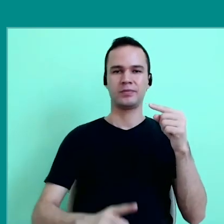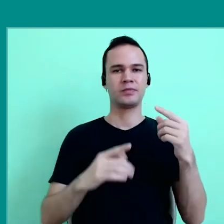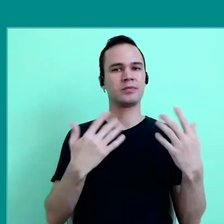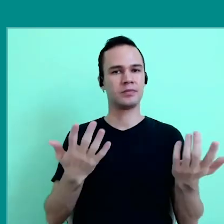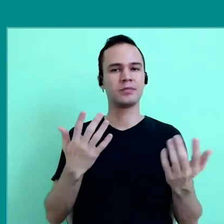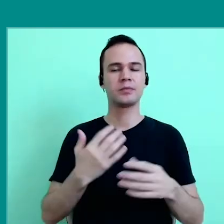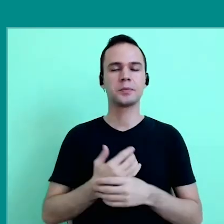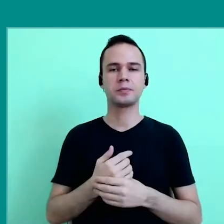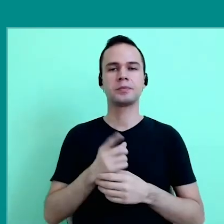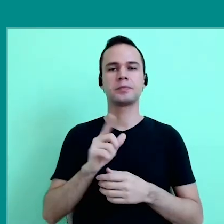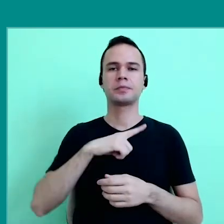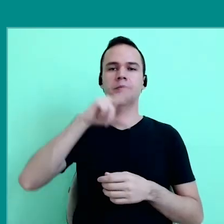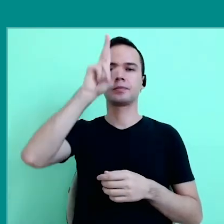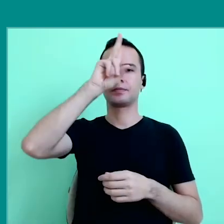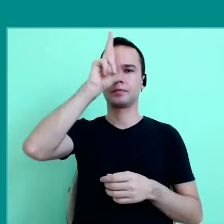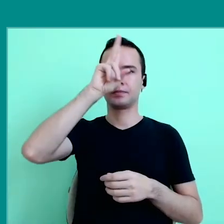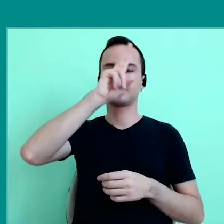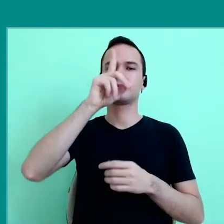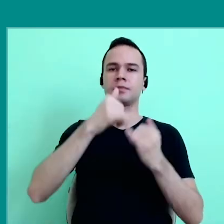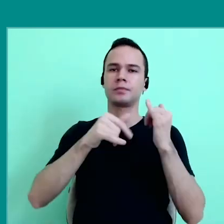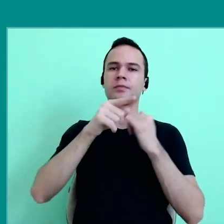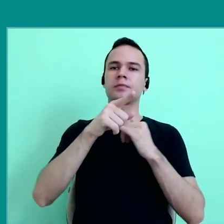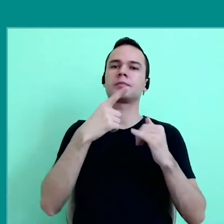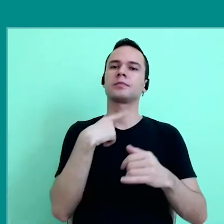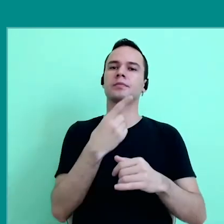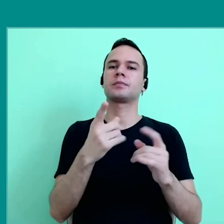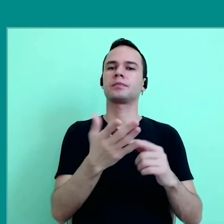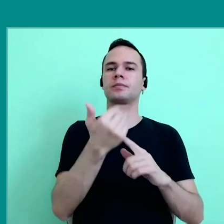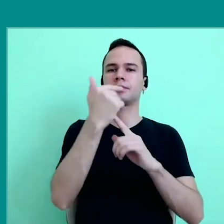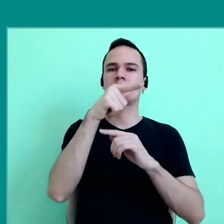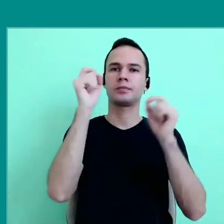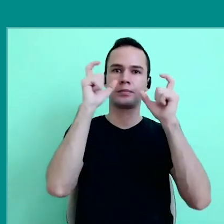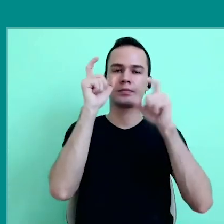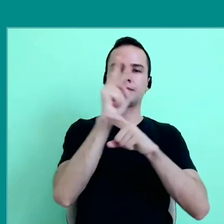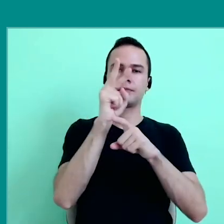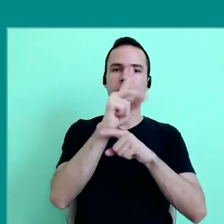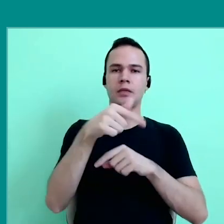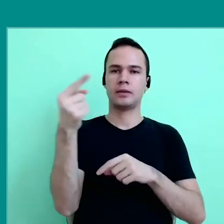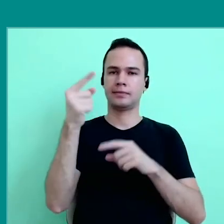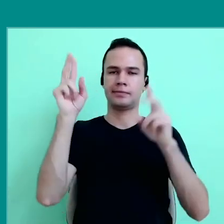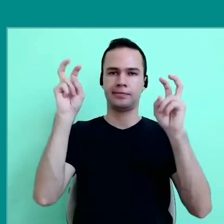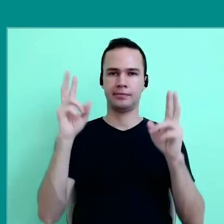So, there is also a story of the media, of technologies, that we have to be aware of. So, this is the first question,